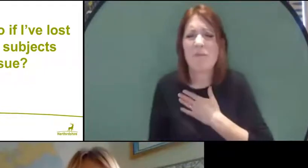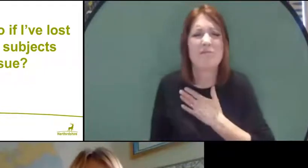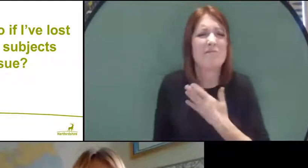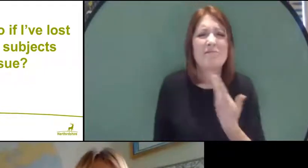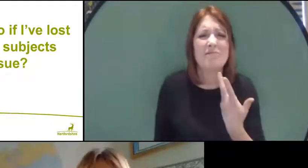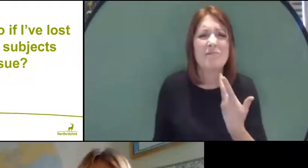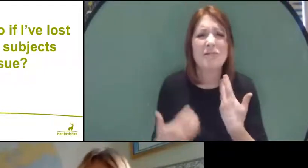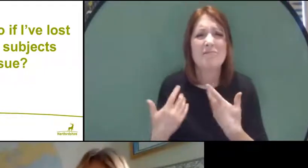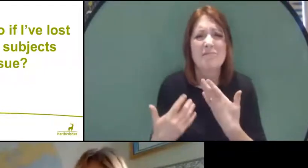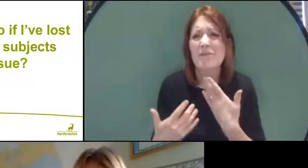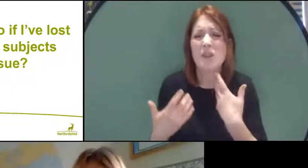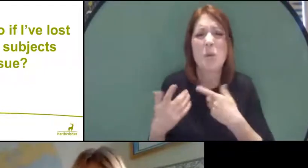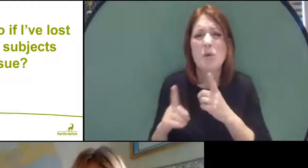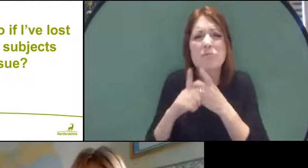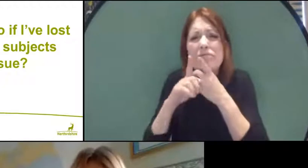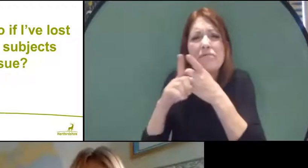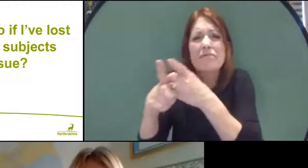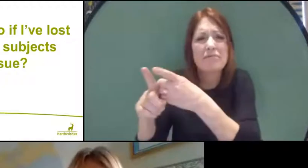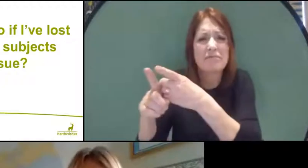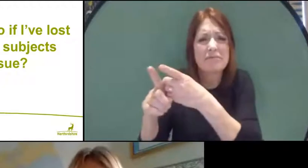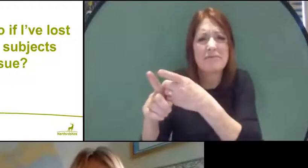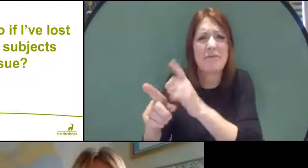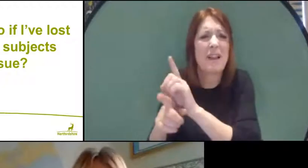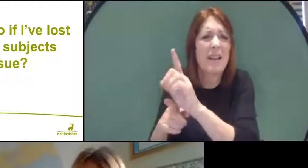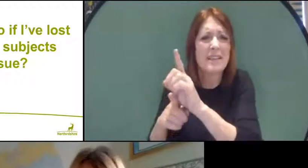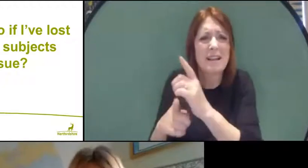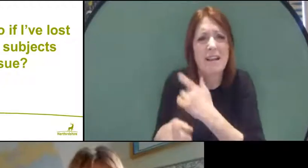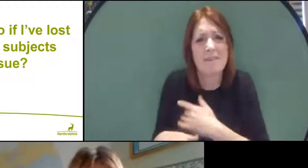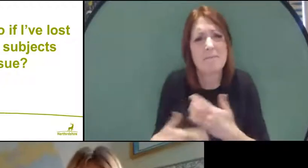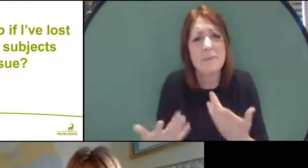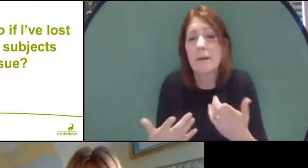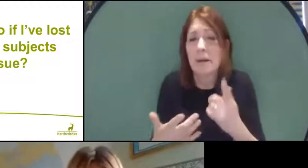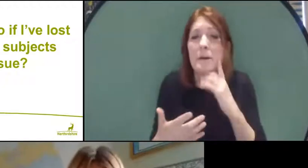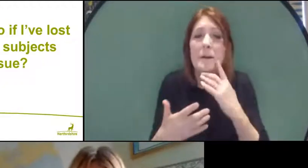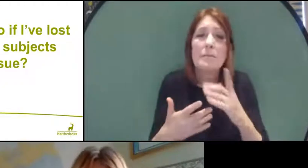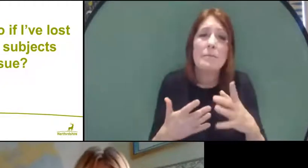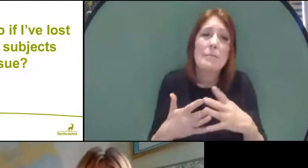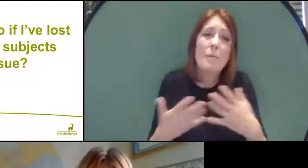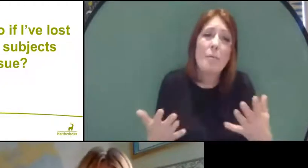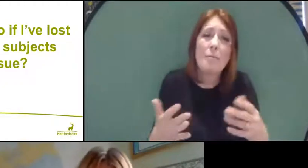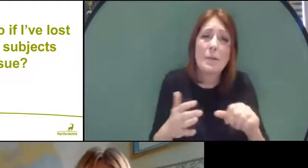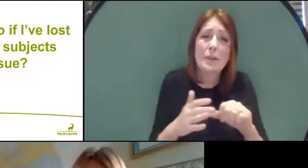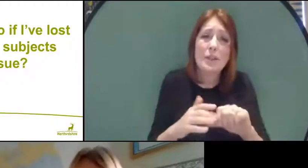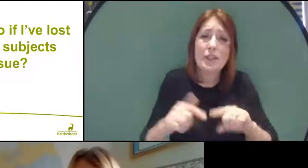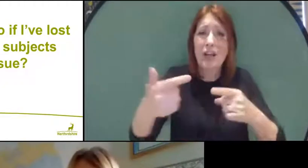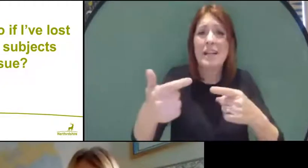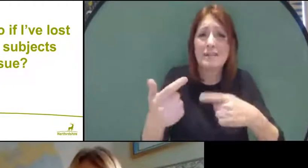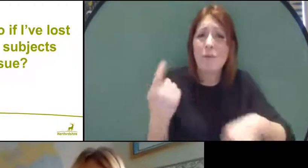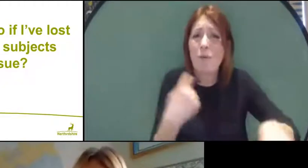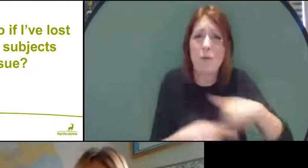Now this is going to be a challenge for many, many young people across the country. To be honest,